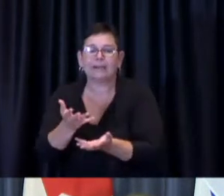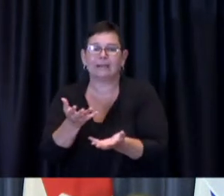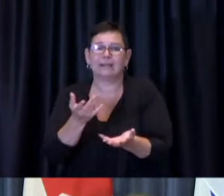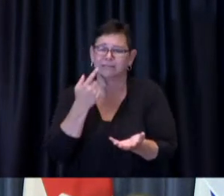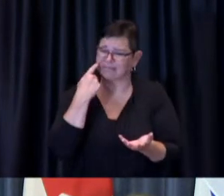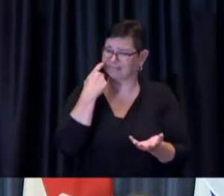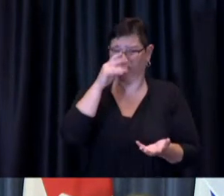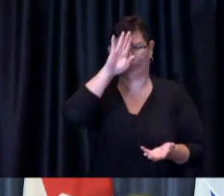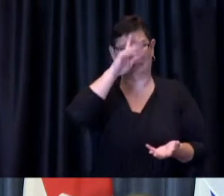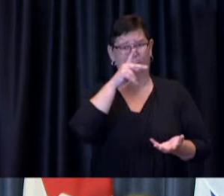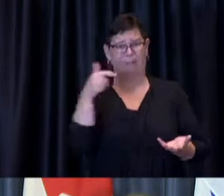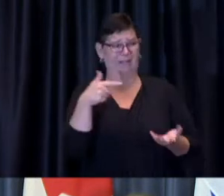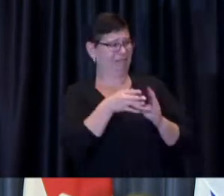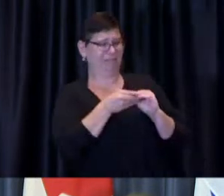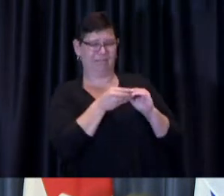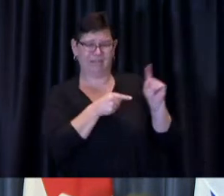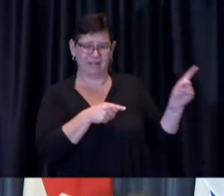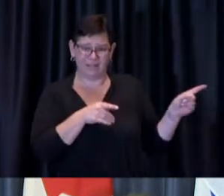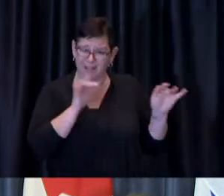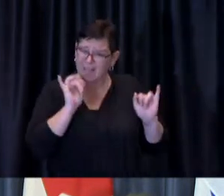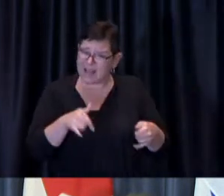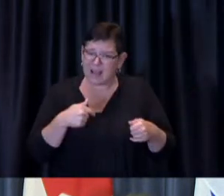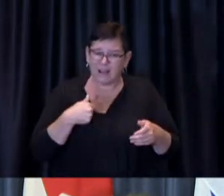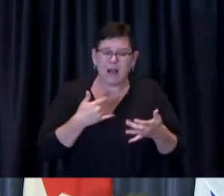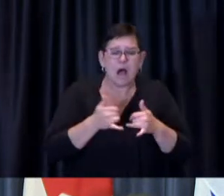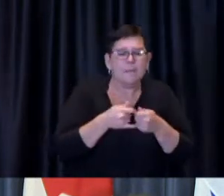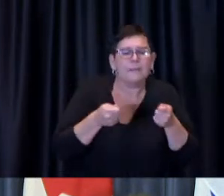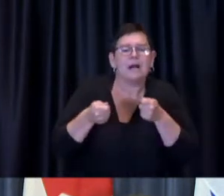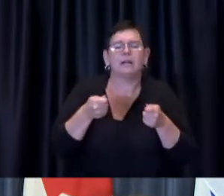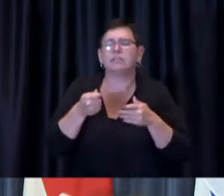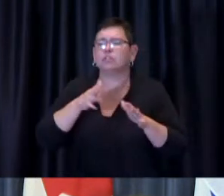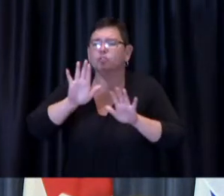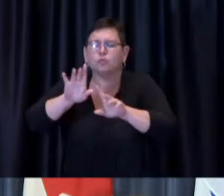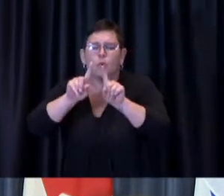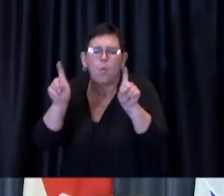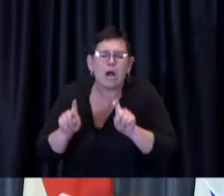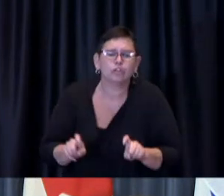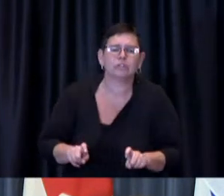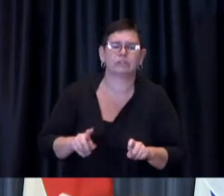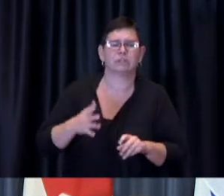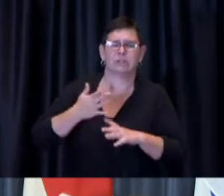some of the very legitimate questions that people have in respect of vaccination unfortunately there